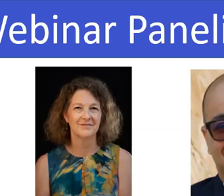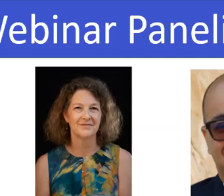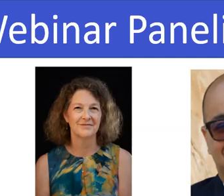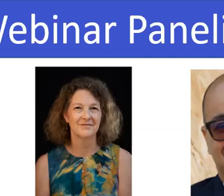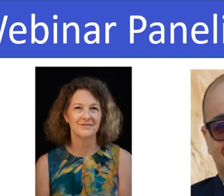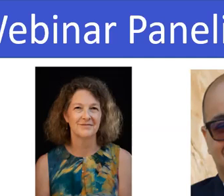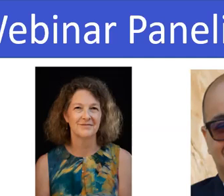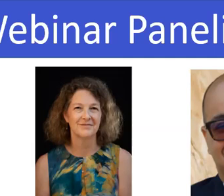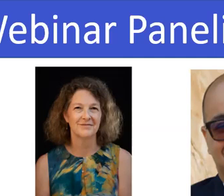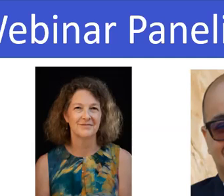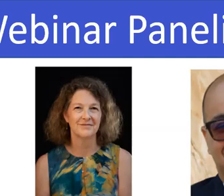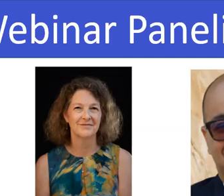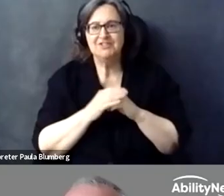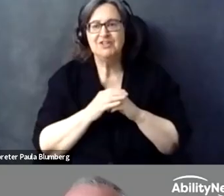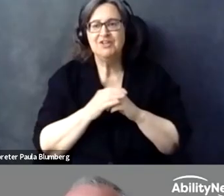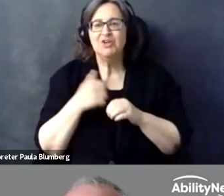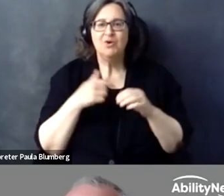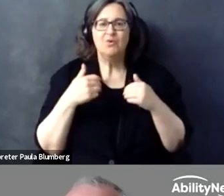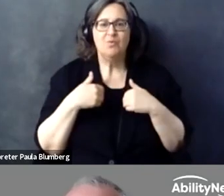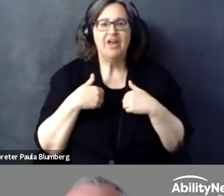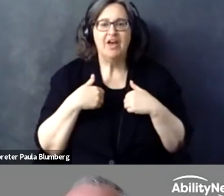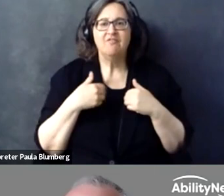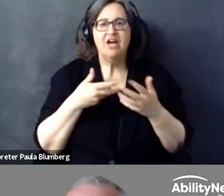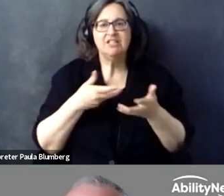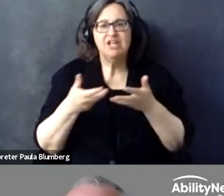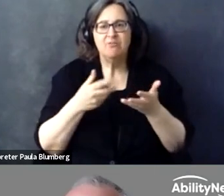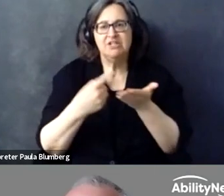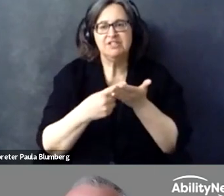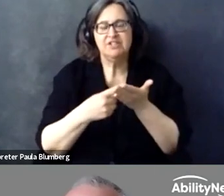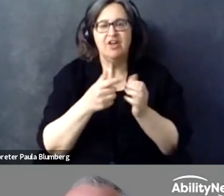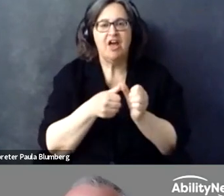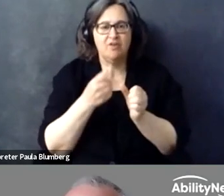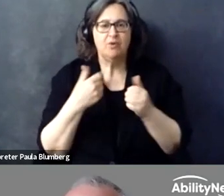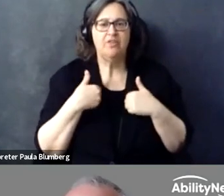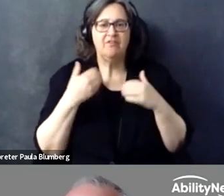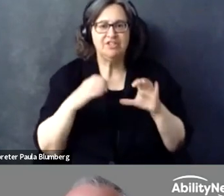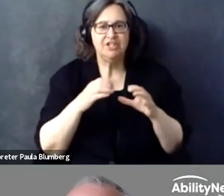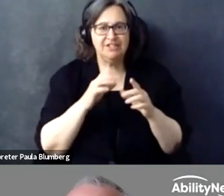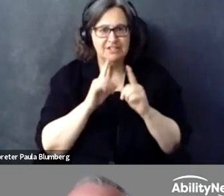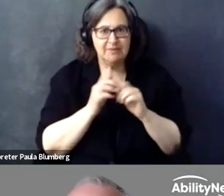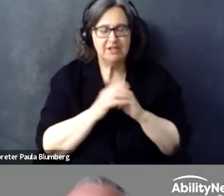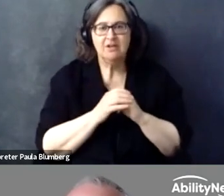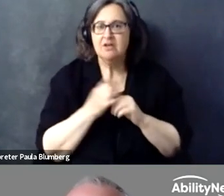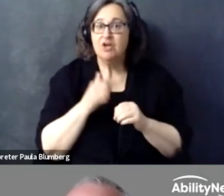that is just taking off right now. And I want to kindly remind my panelists so provide short responses and not long presentations, please, so